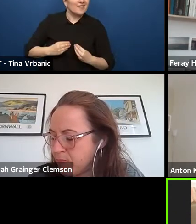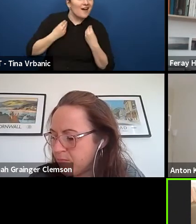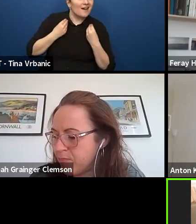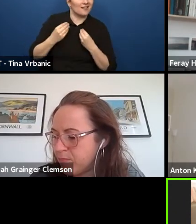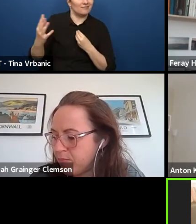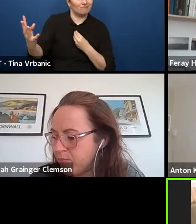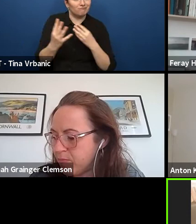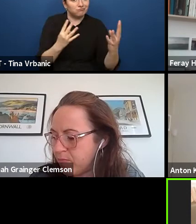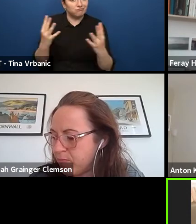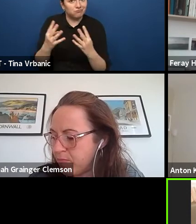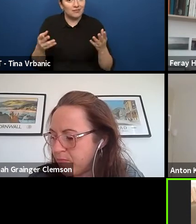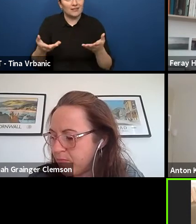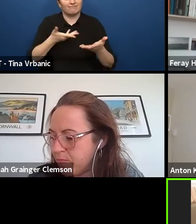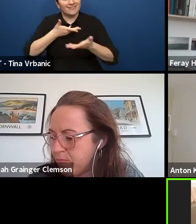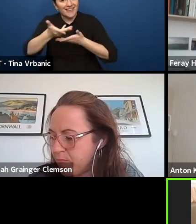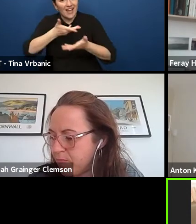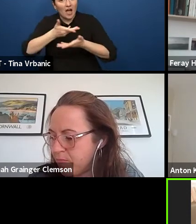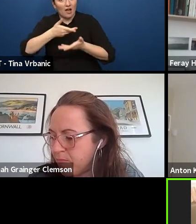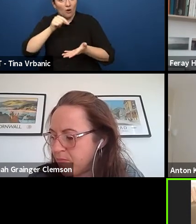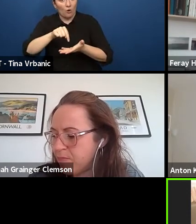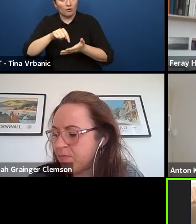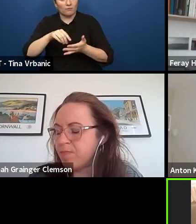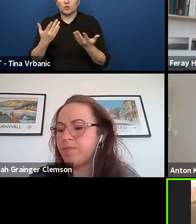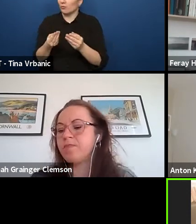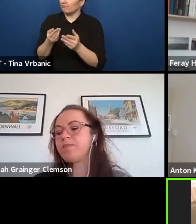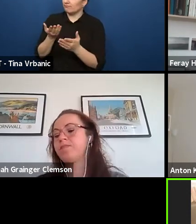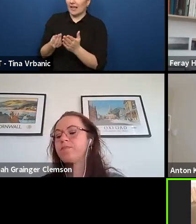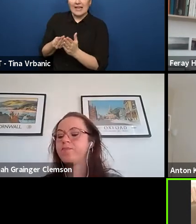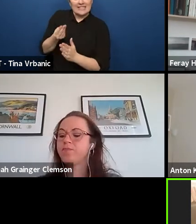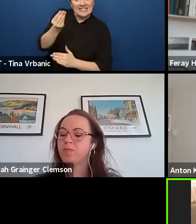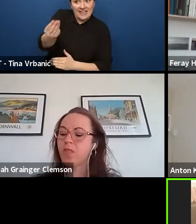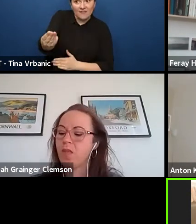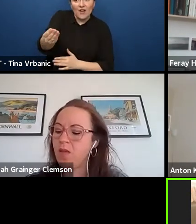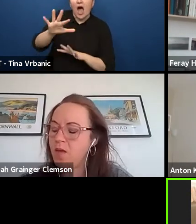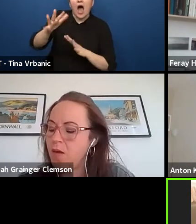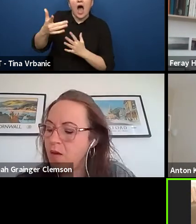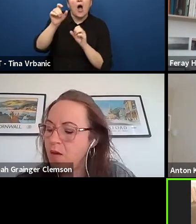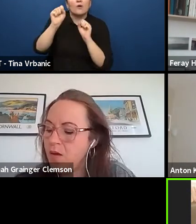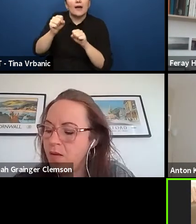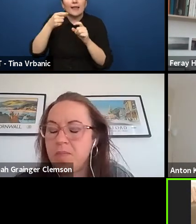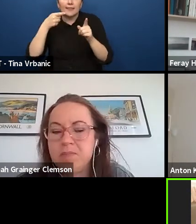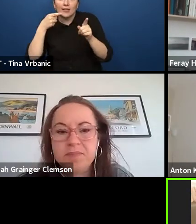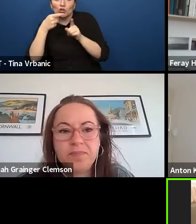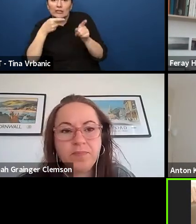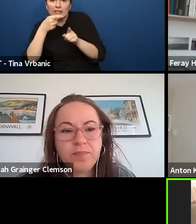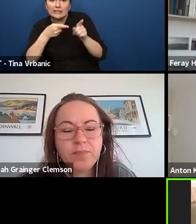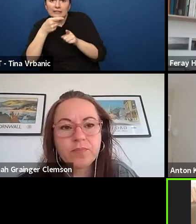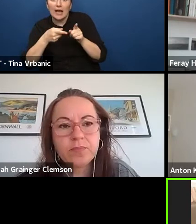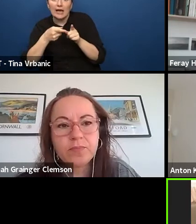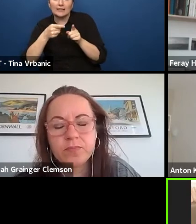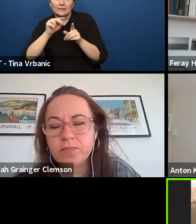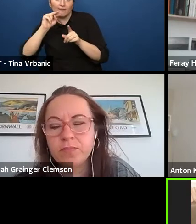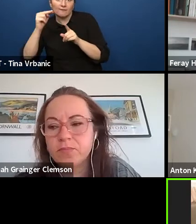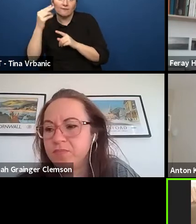by giving them tools to better criticize and to better give words to their feelings